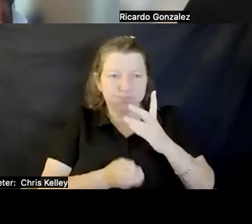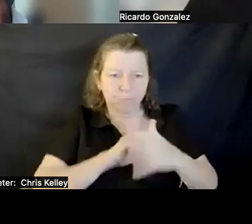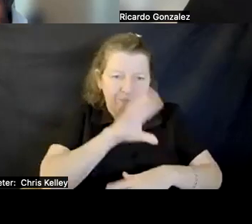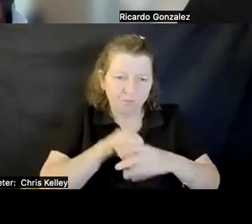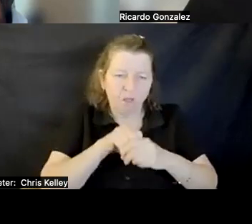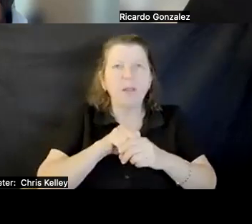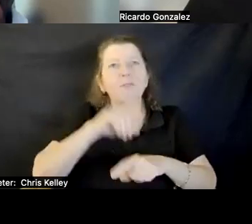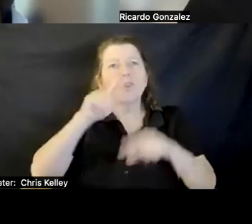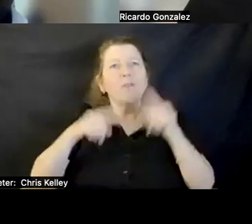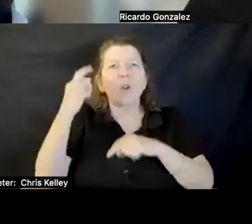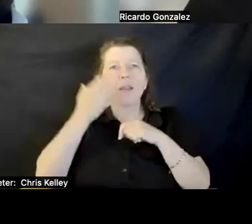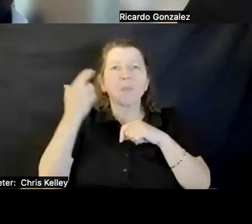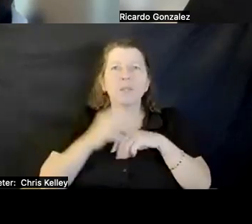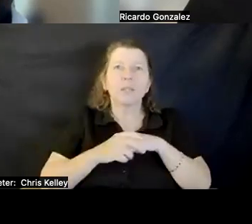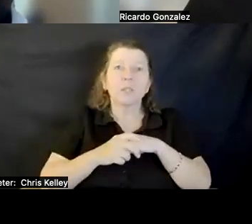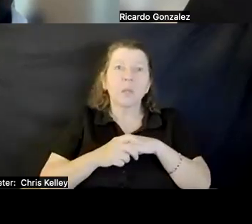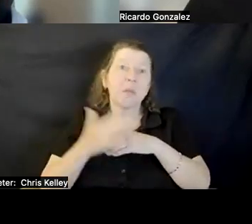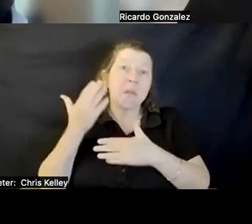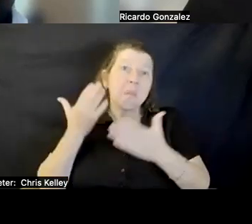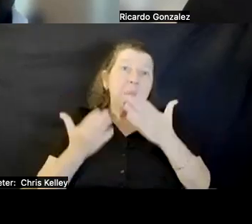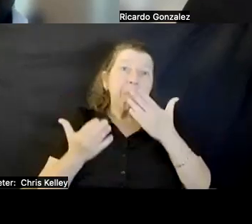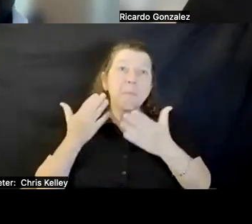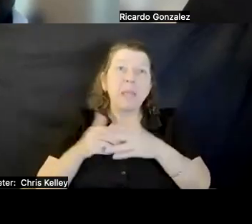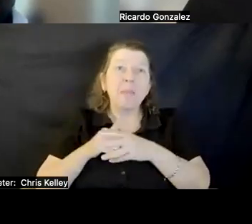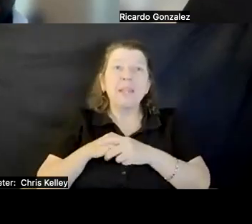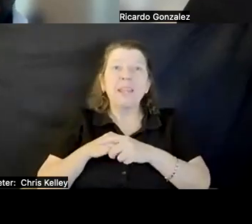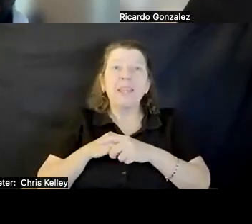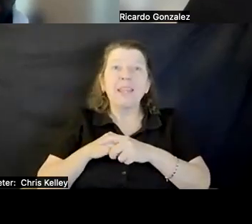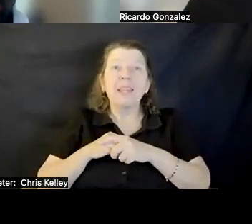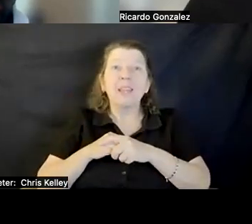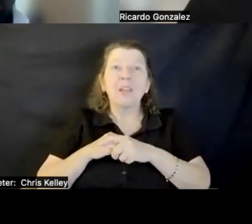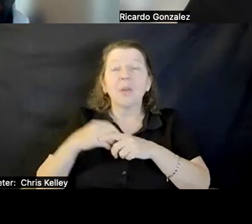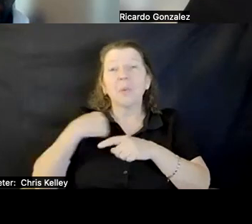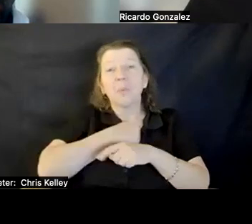THEN MAYBE THERE IS A NEED WE CAN FILL, WE CAN FULFILL AS THE INITIATIVE.